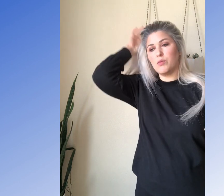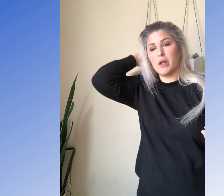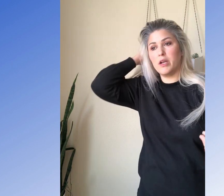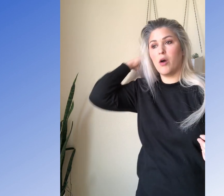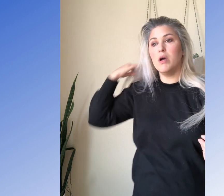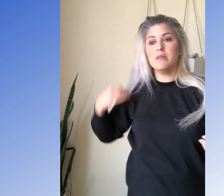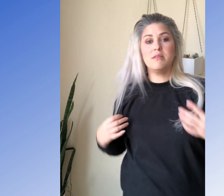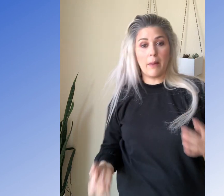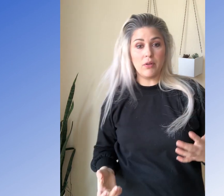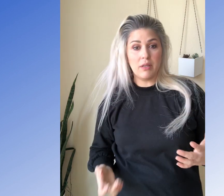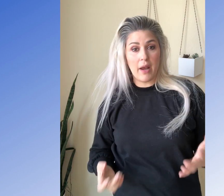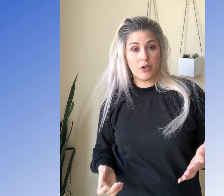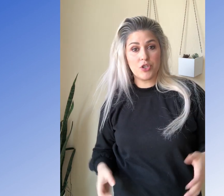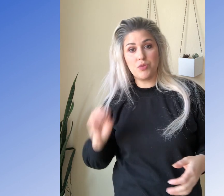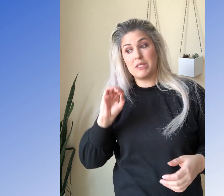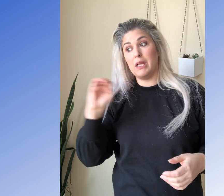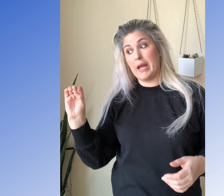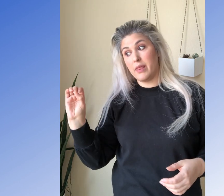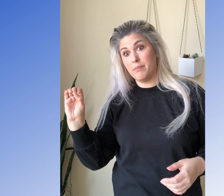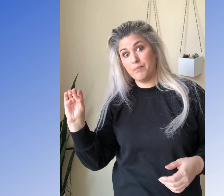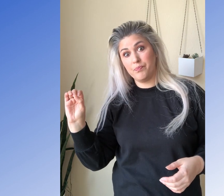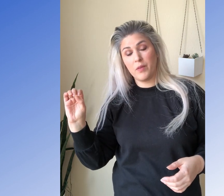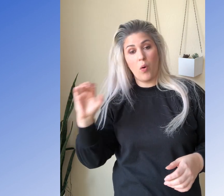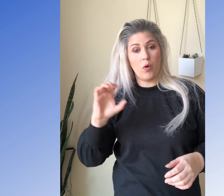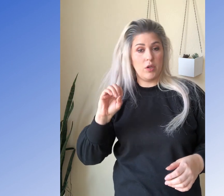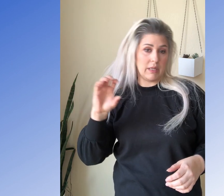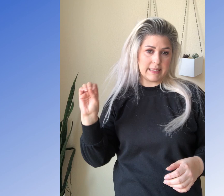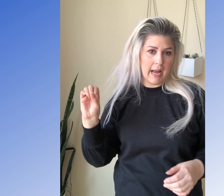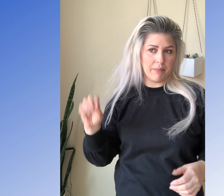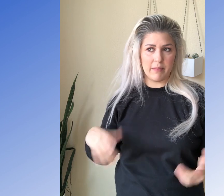You want to know double letters, you slide them or you can tap them.